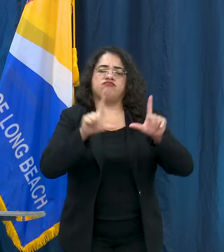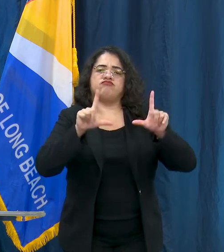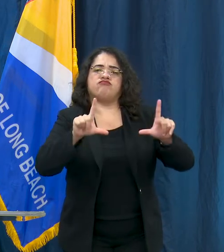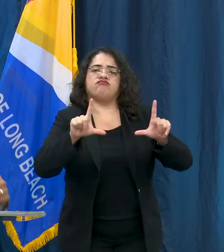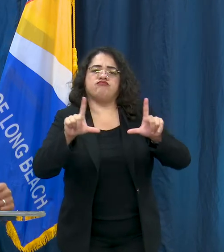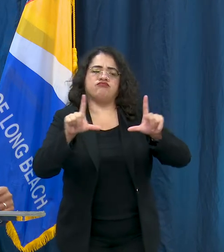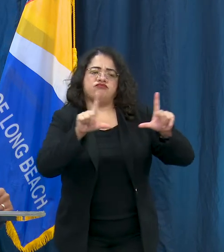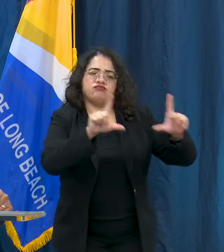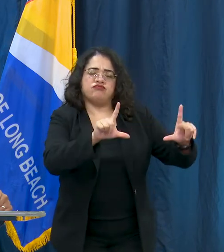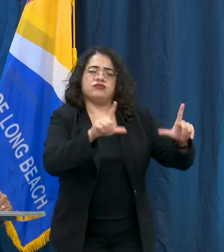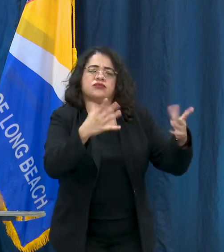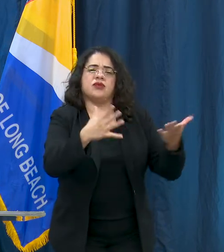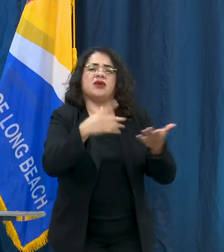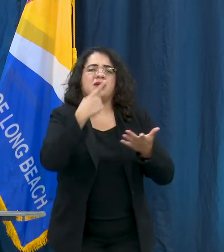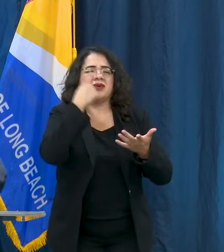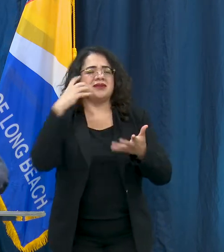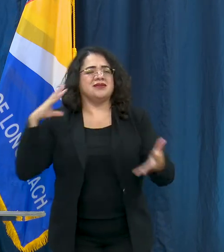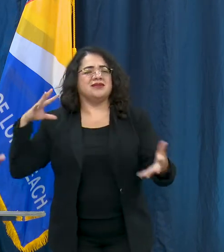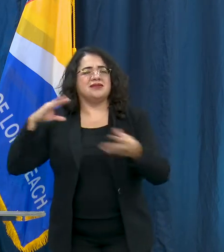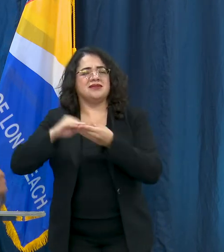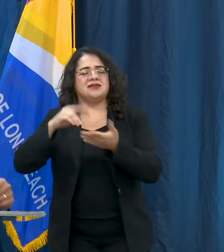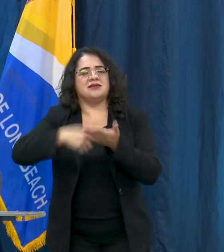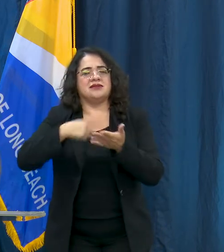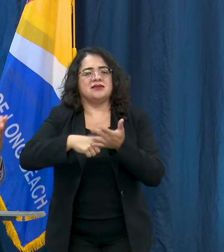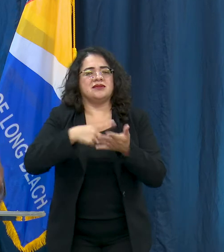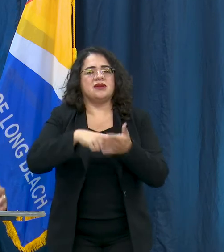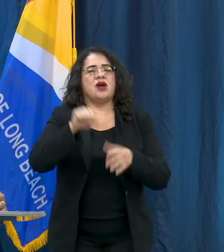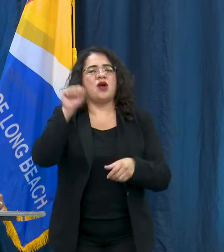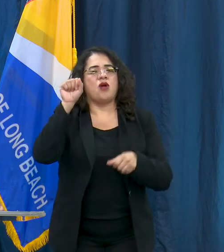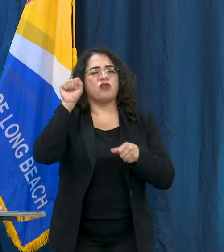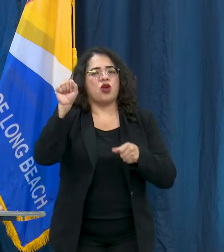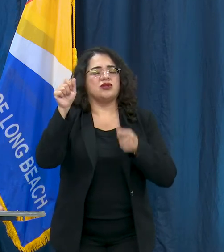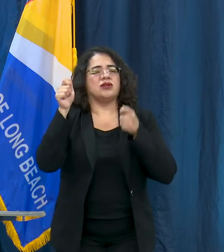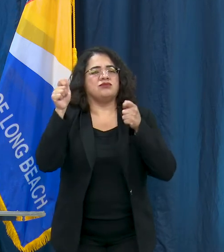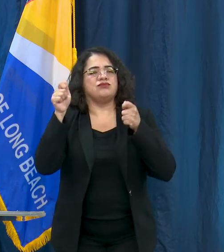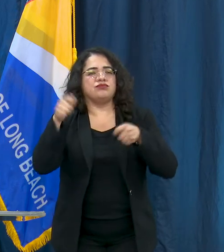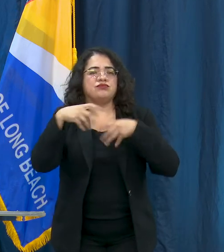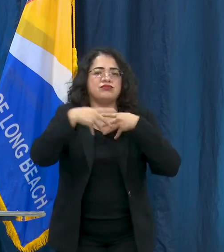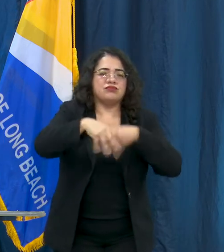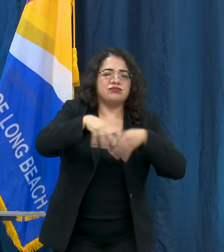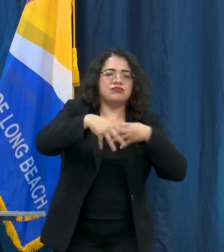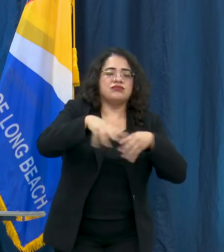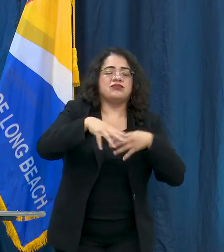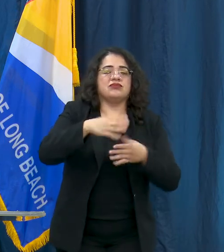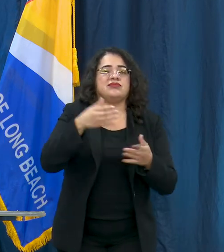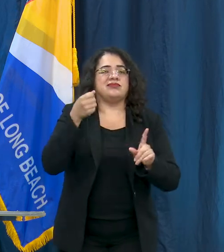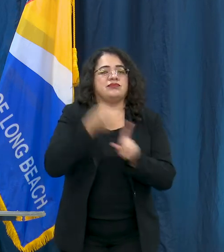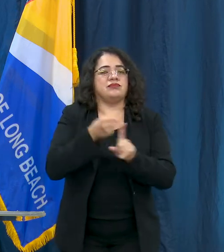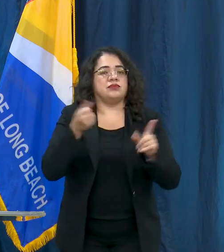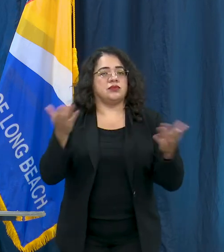protests that have happened not in just Long Beach but really across the country and our framework in Long